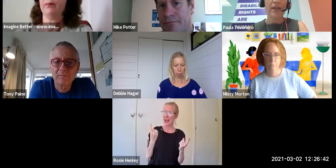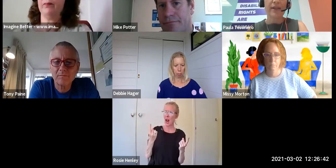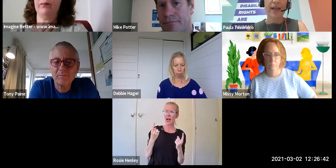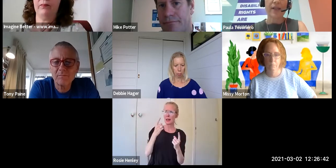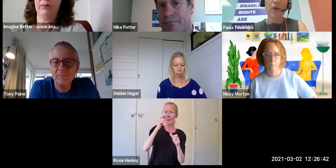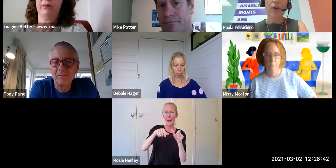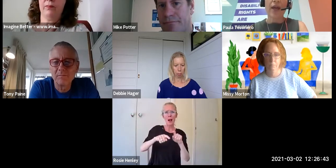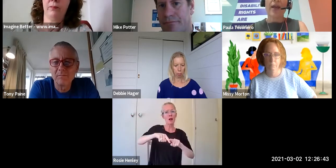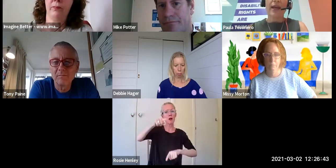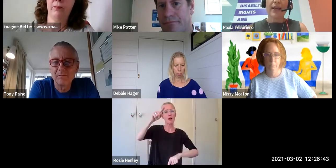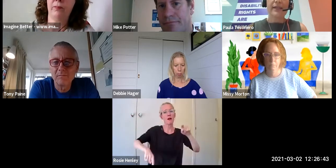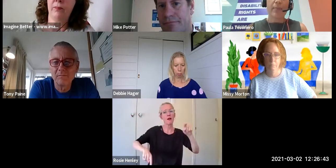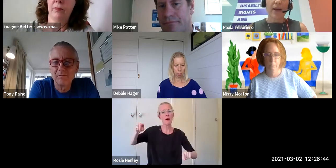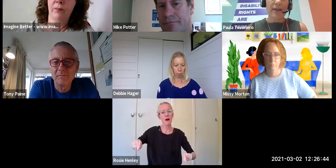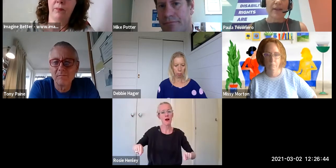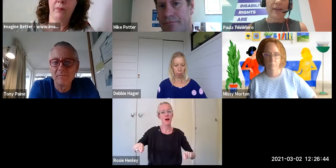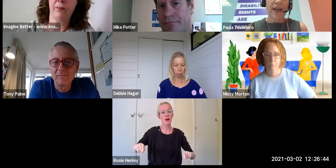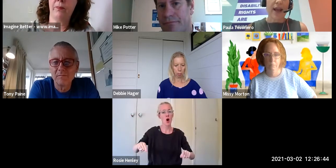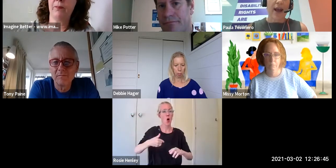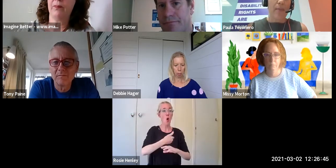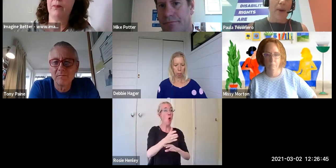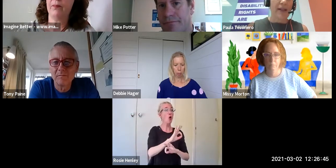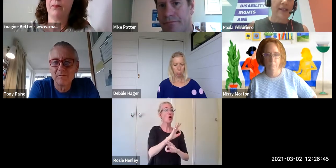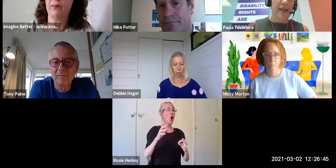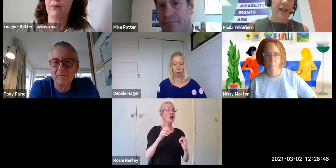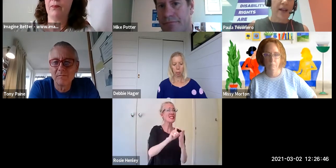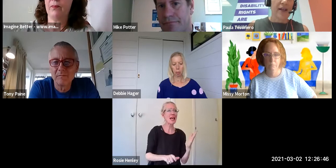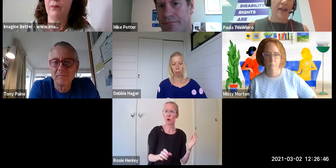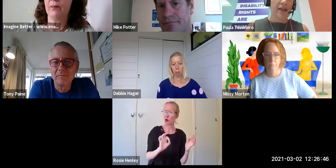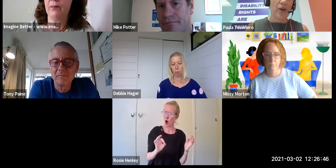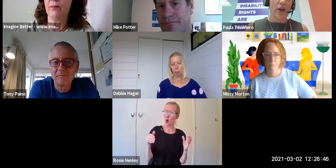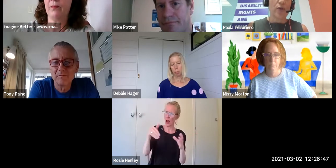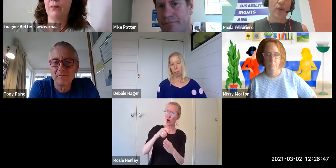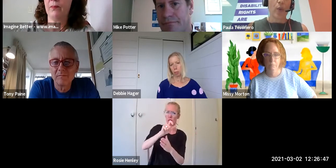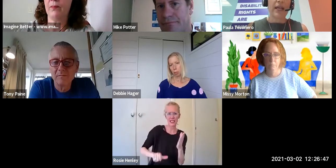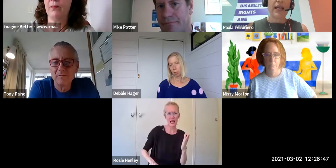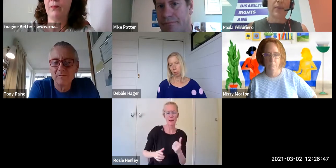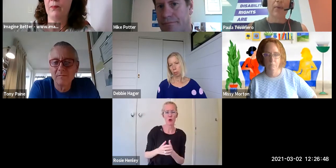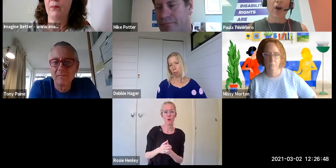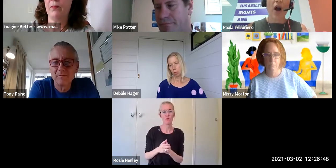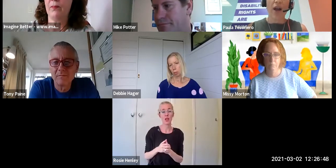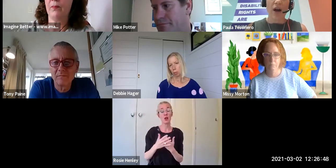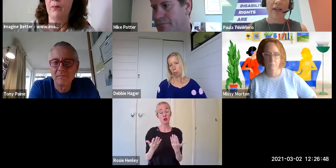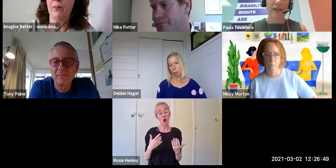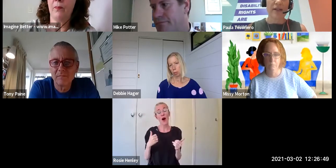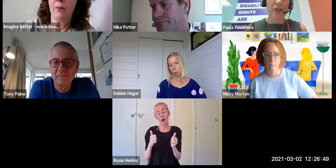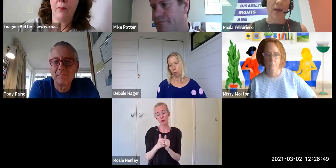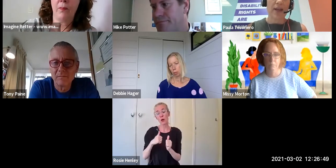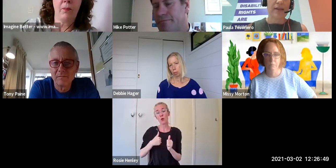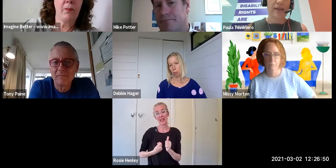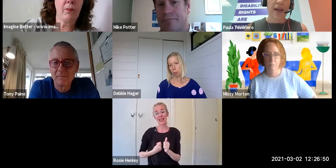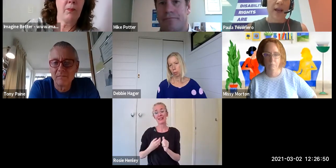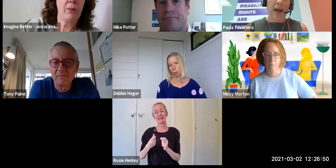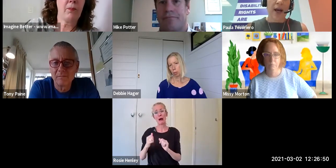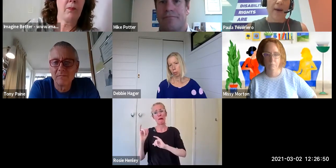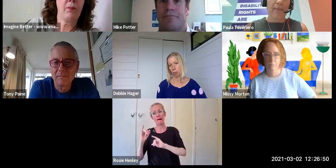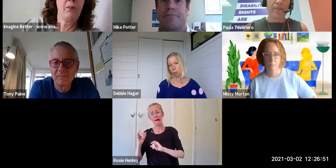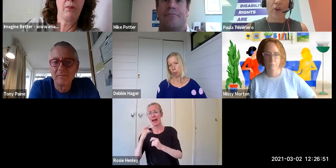And so it is a balance but I do think we need to be able to highlight to decision makers